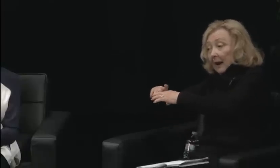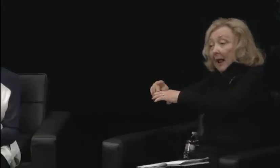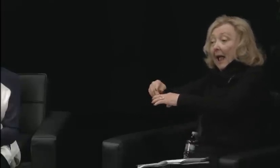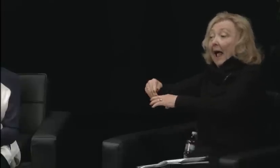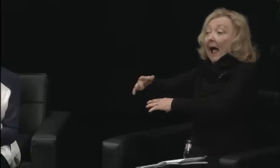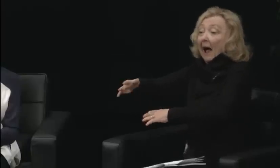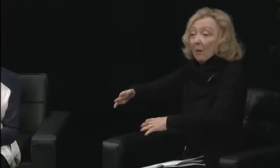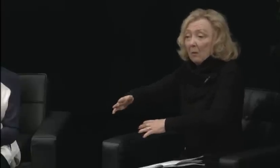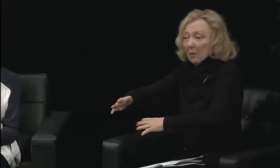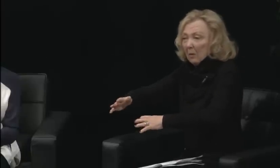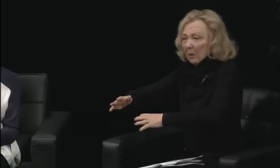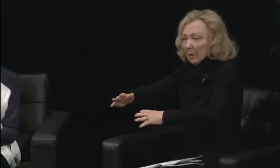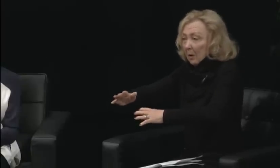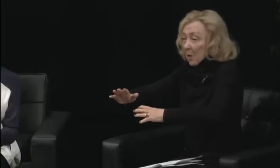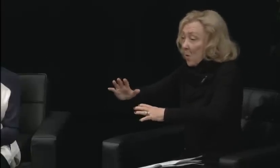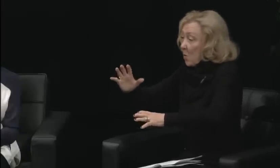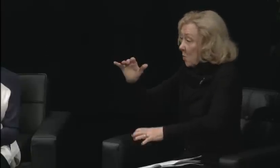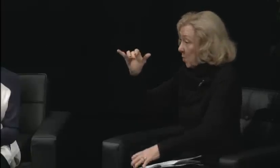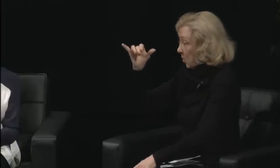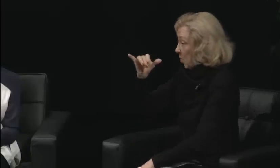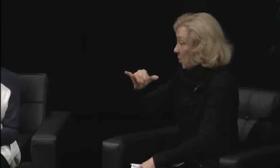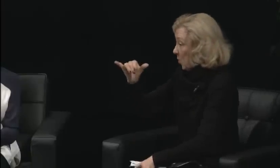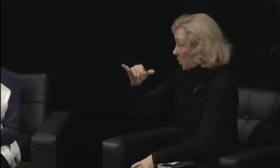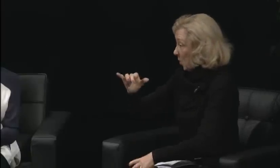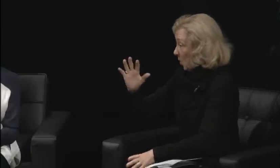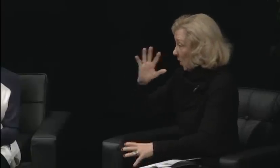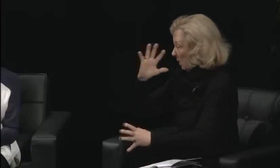but it was not part of the discourse during that week.